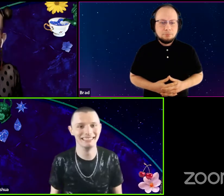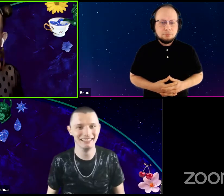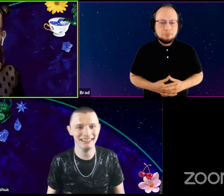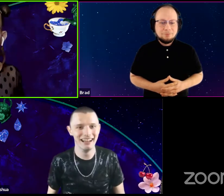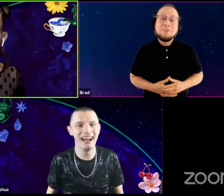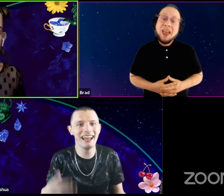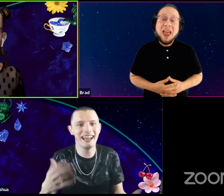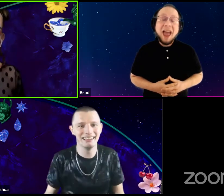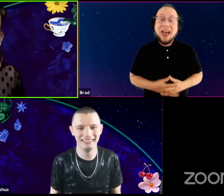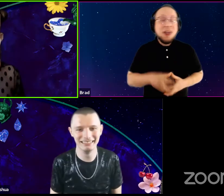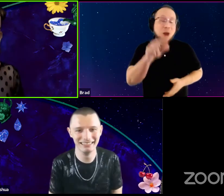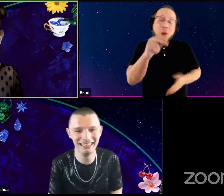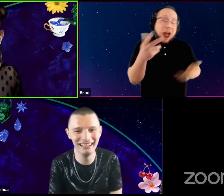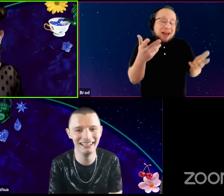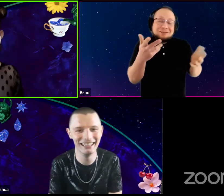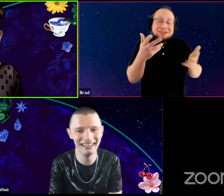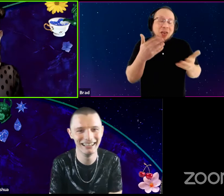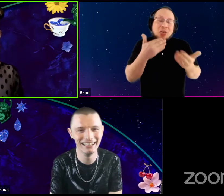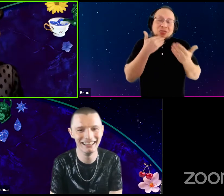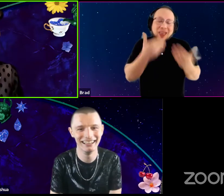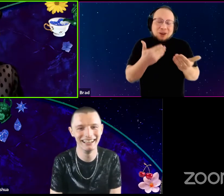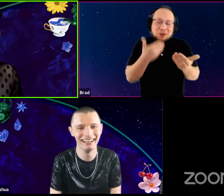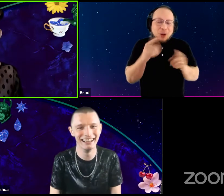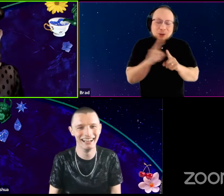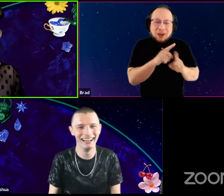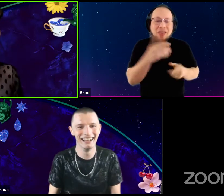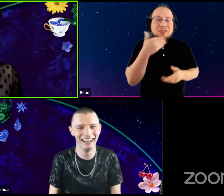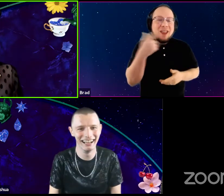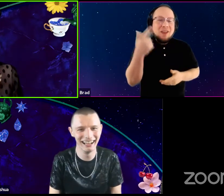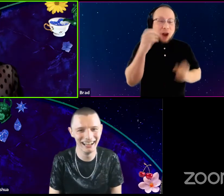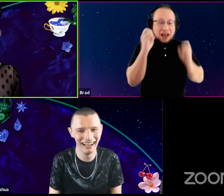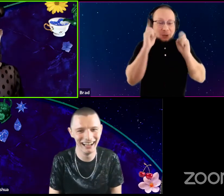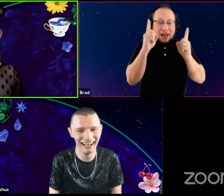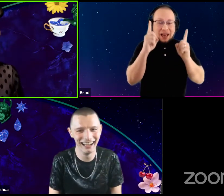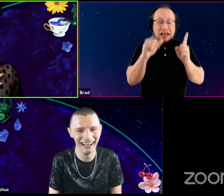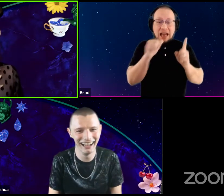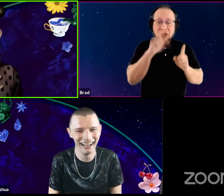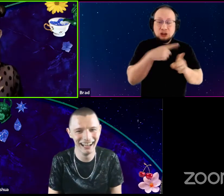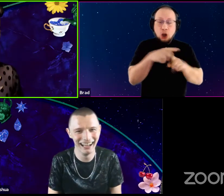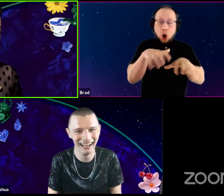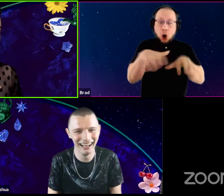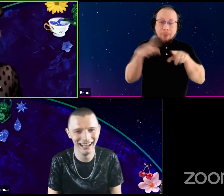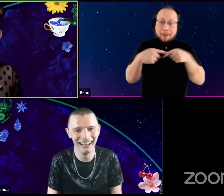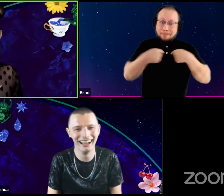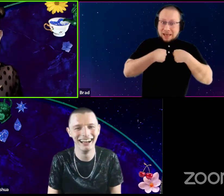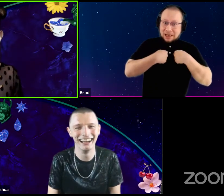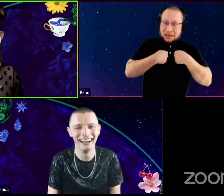Yeah no, that's, and thank you also, thank you for educating not only our audience, but also me. On like, on all of that.